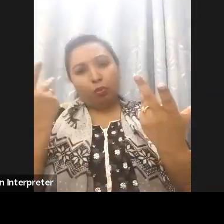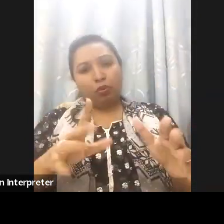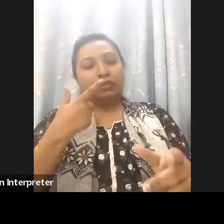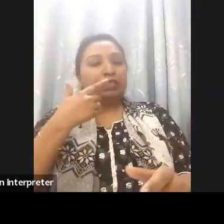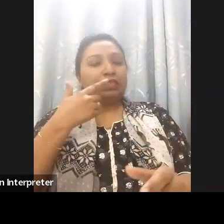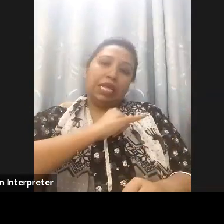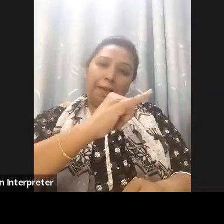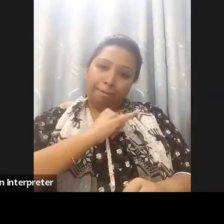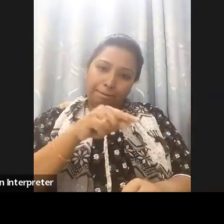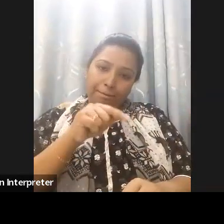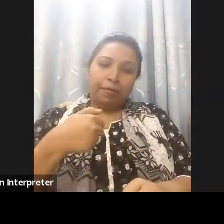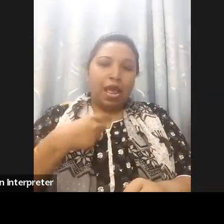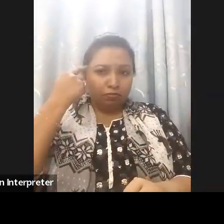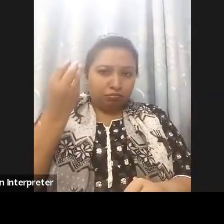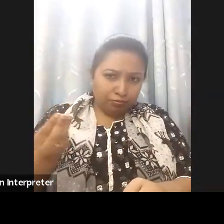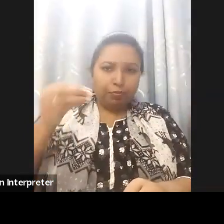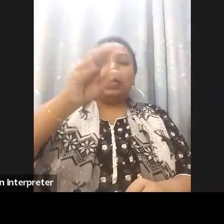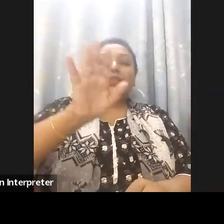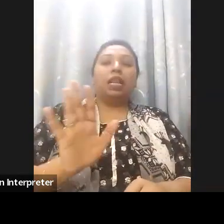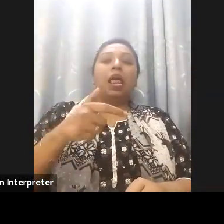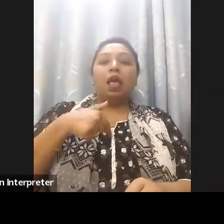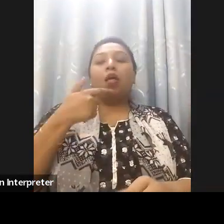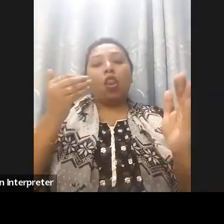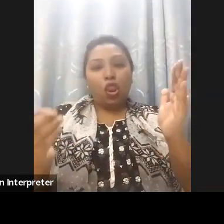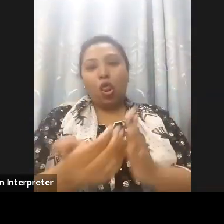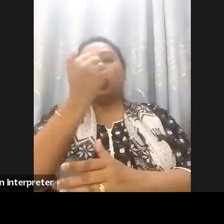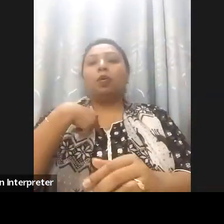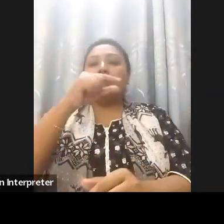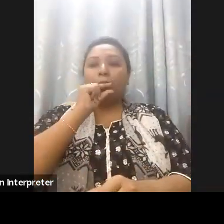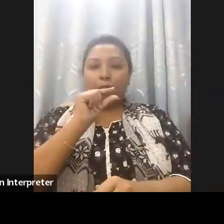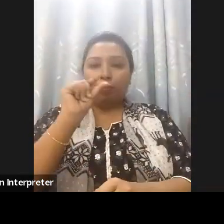with disability and as well as the DARE Index that I'm sure after with what we've heard today